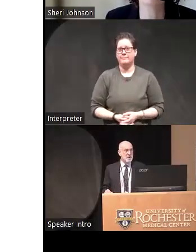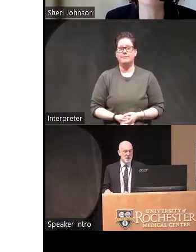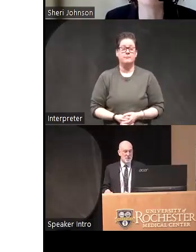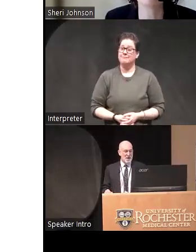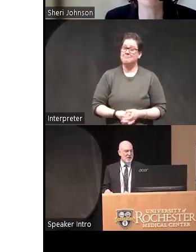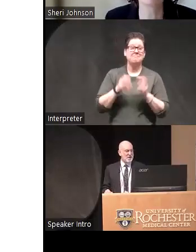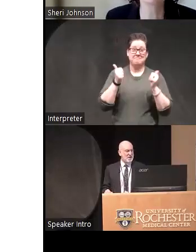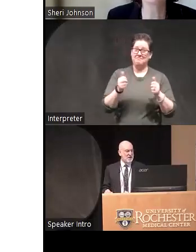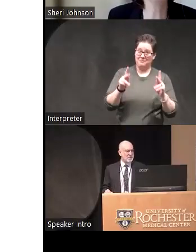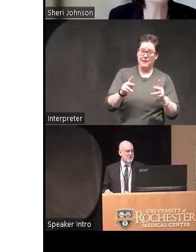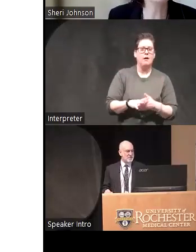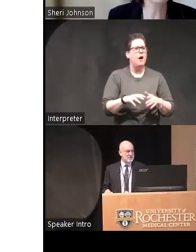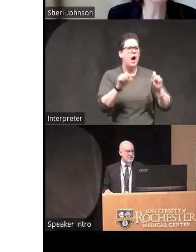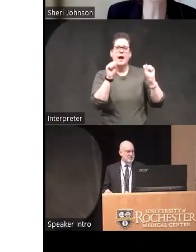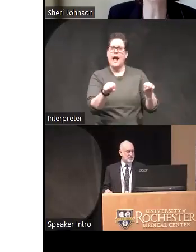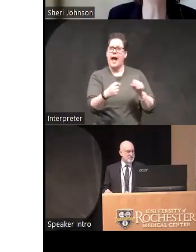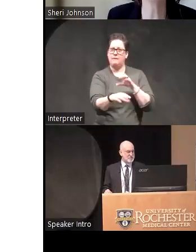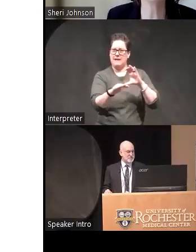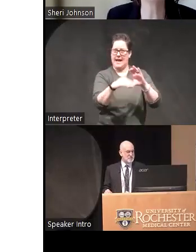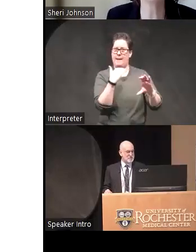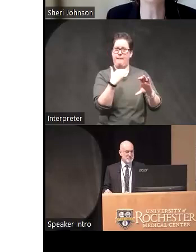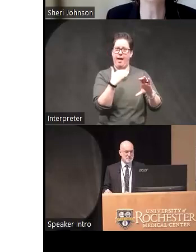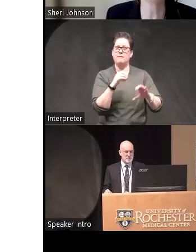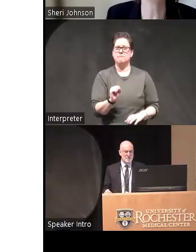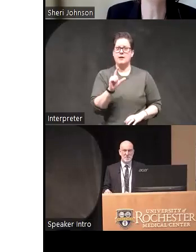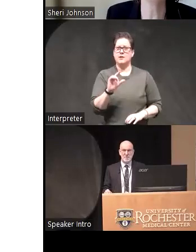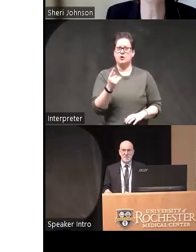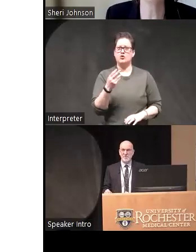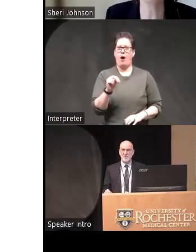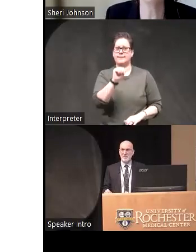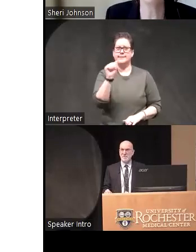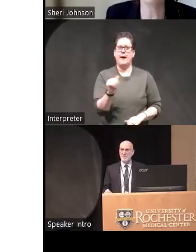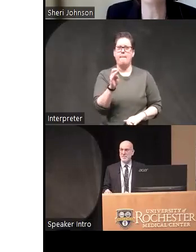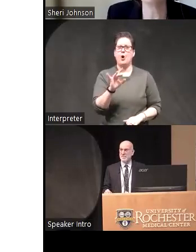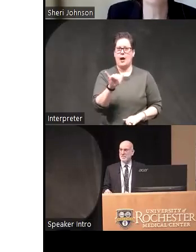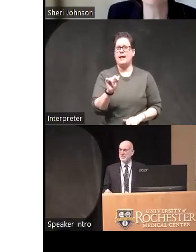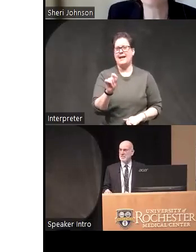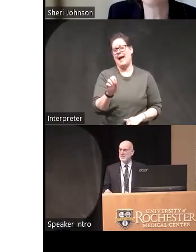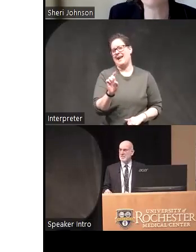okay they can they can write me directly at SL Johnson berkeley.edu same thing for